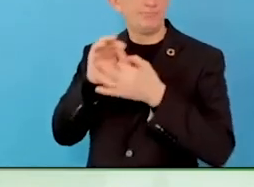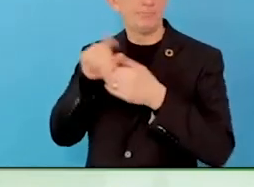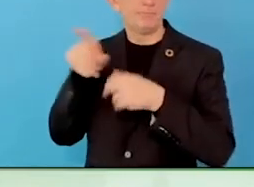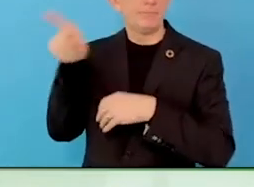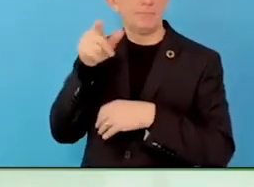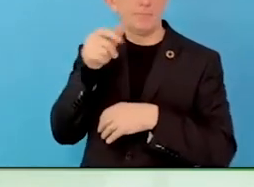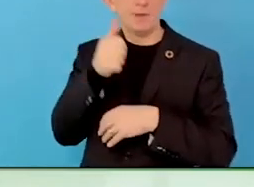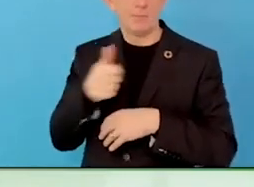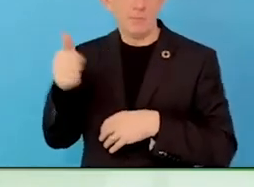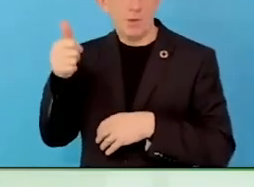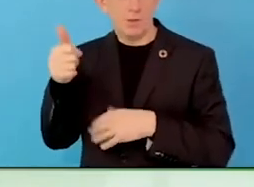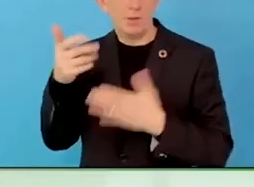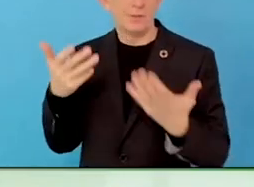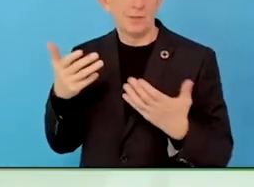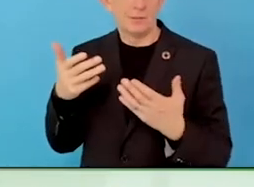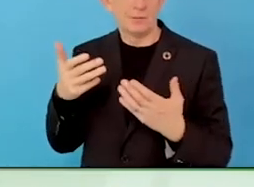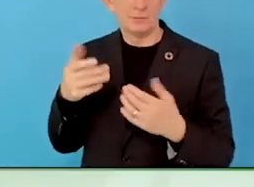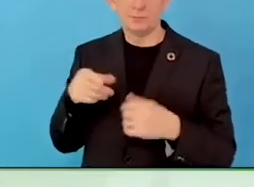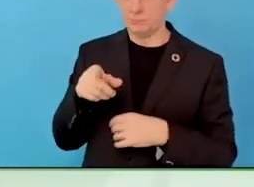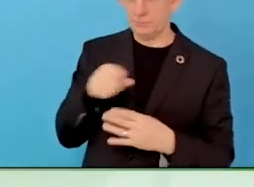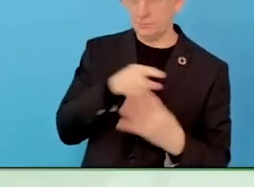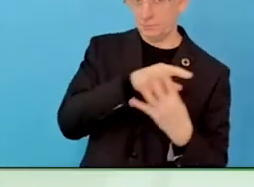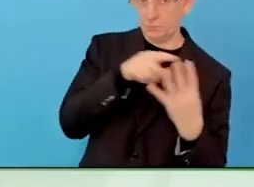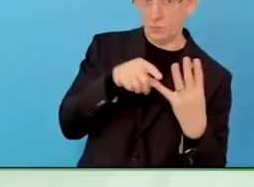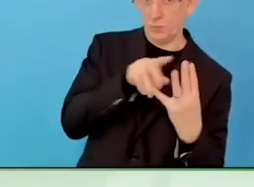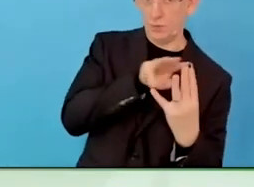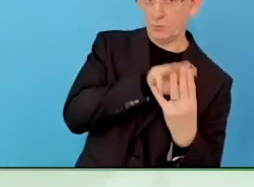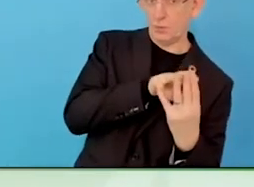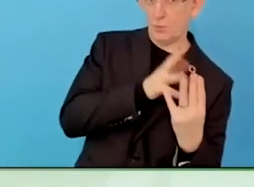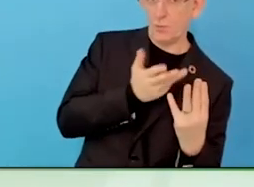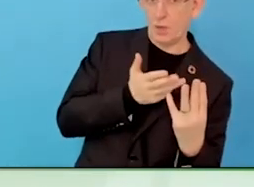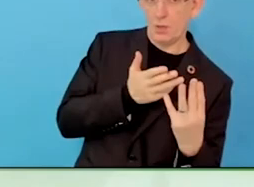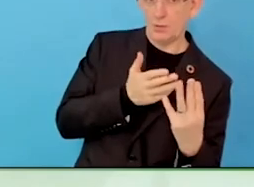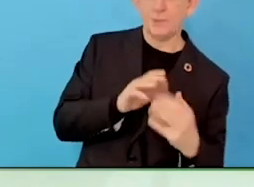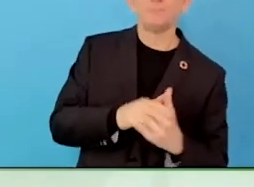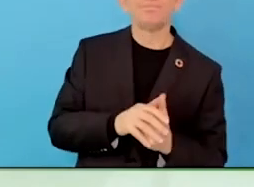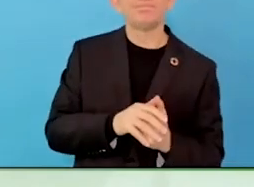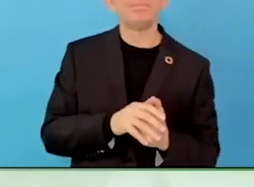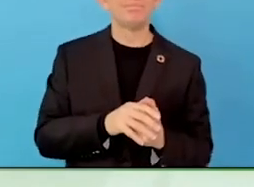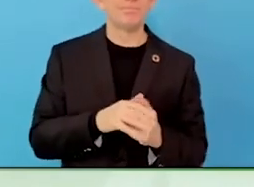The difficulties, the person is losing a job.